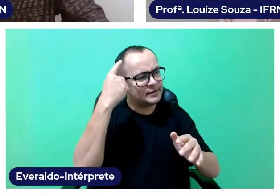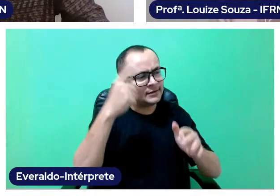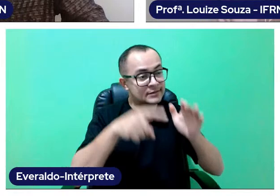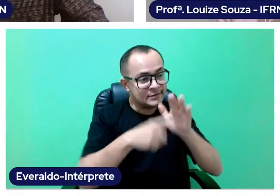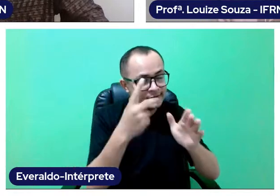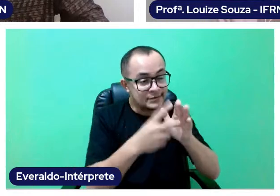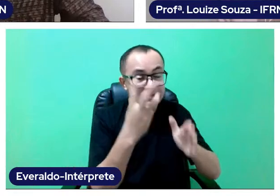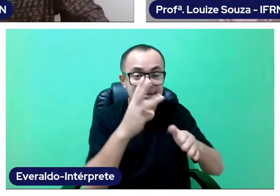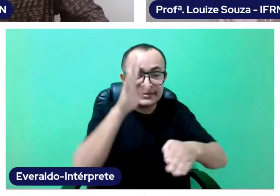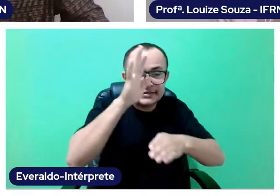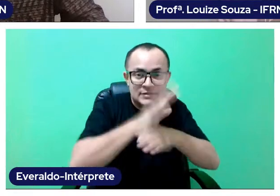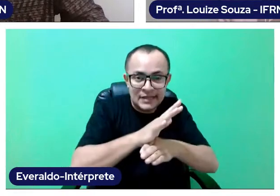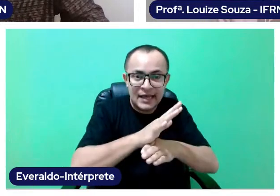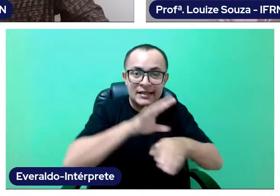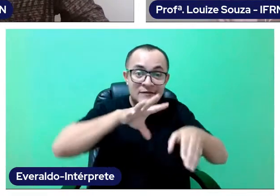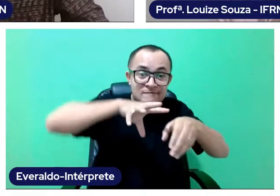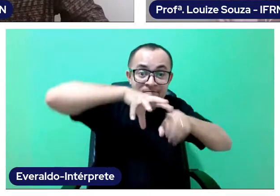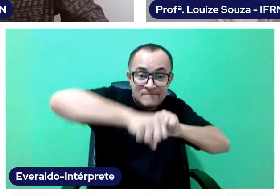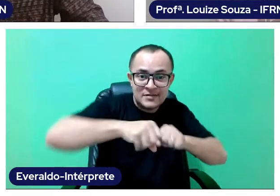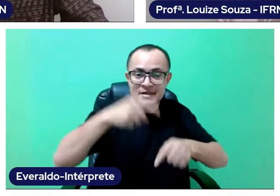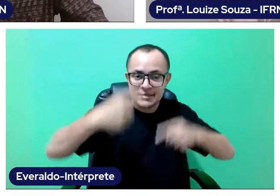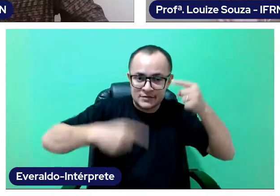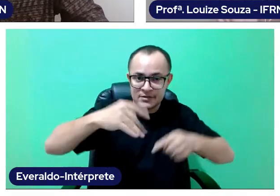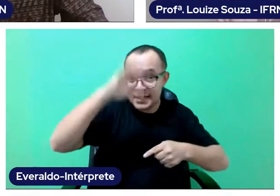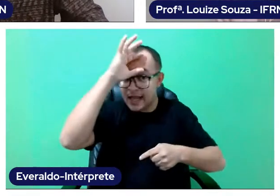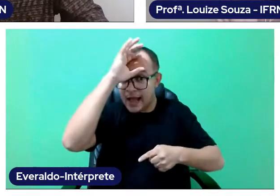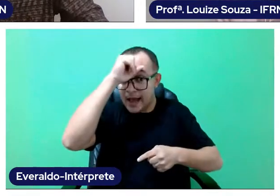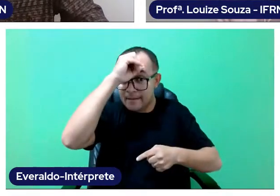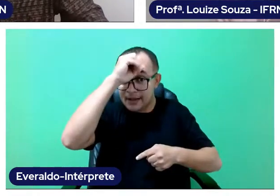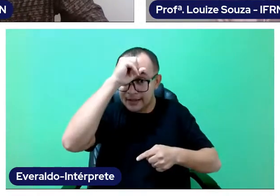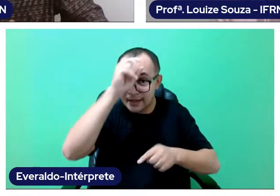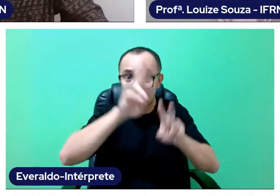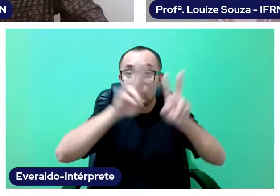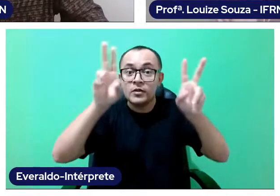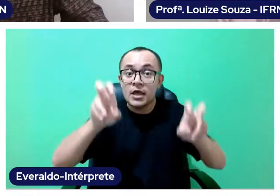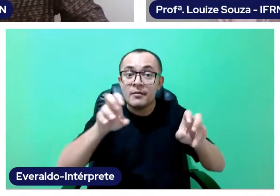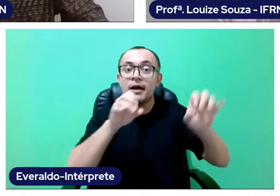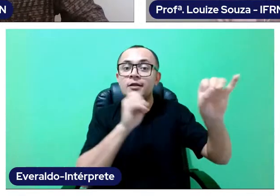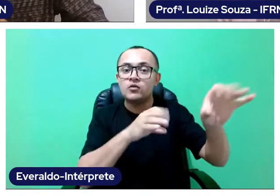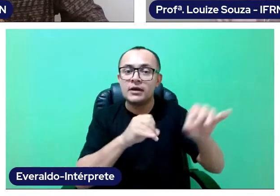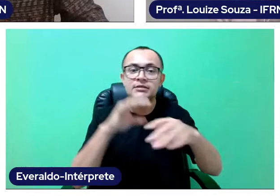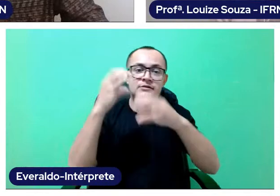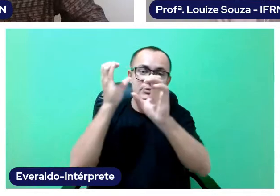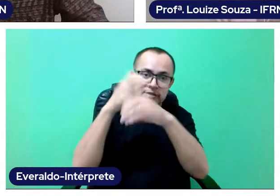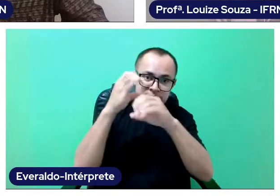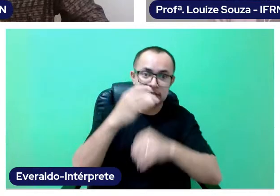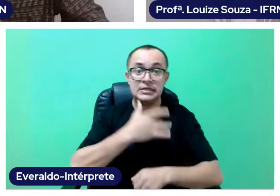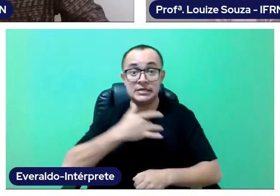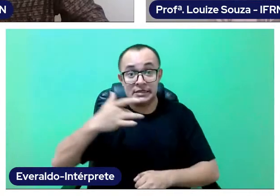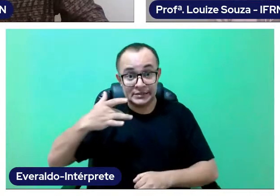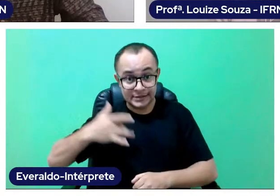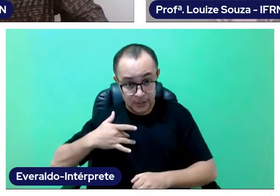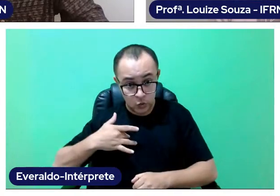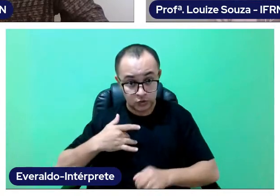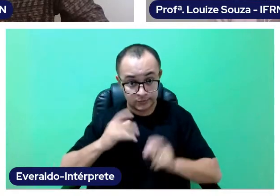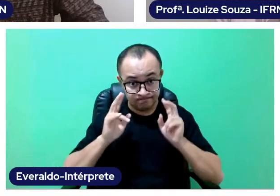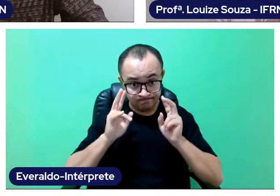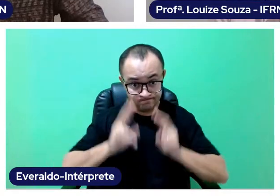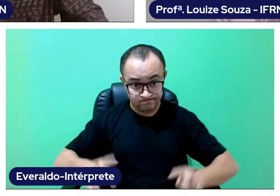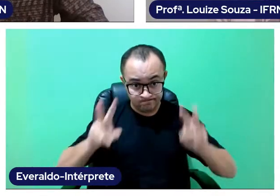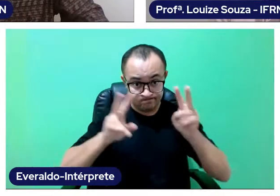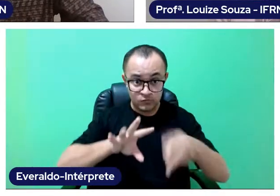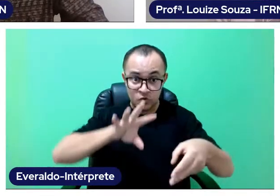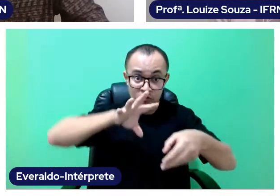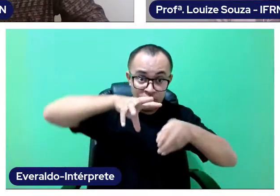discussing and learning about education, science and healh, aiming for a well-rounded constitution of the individual.